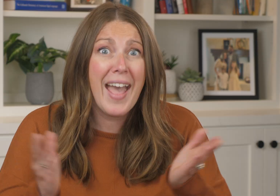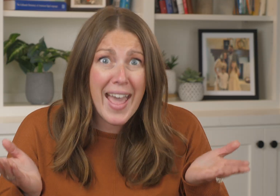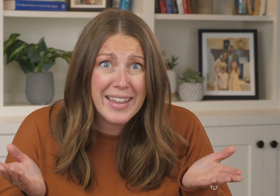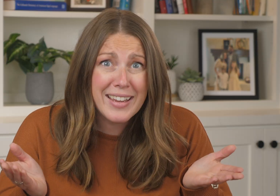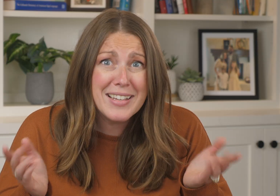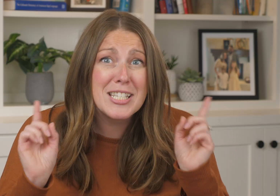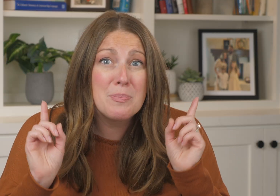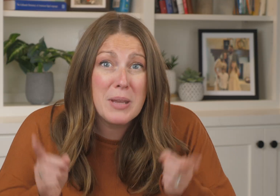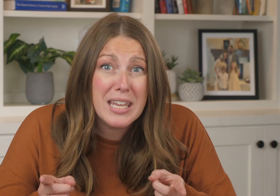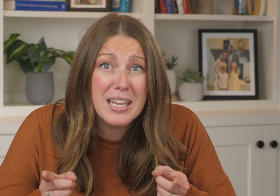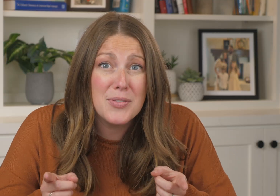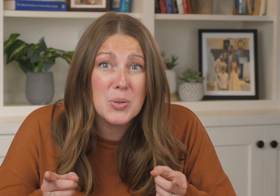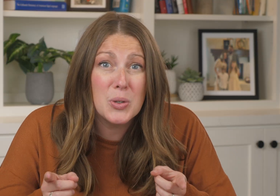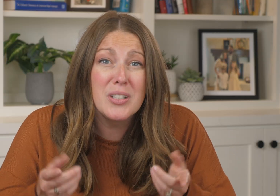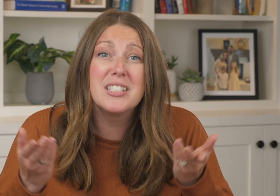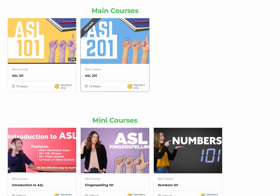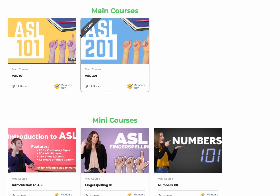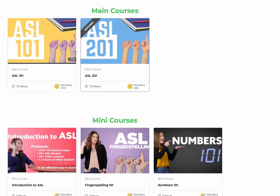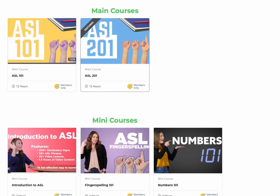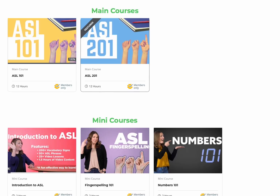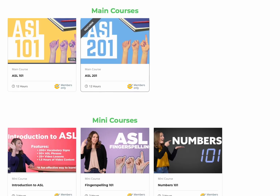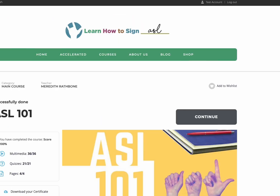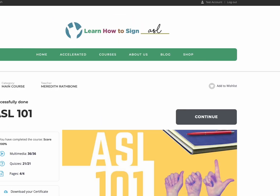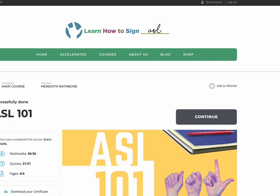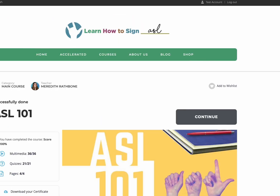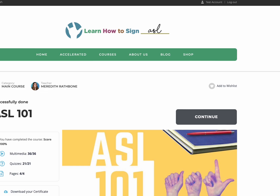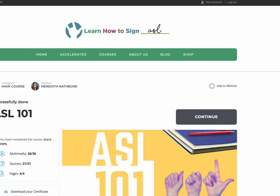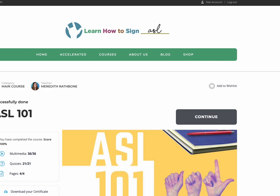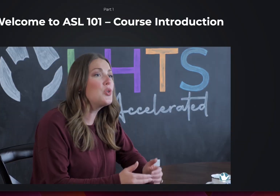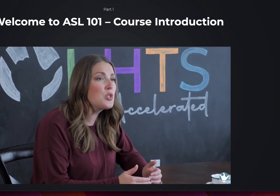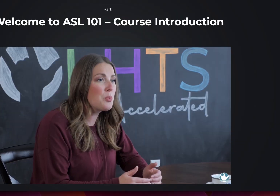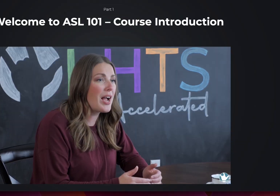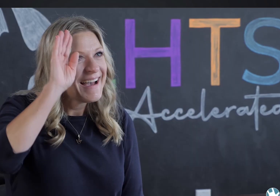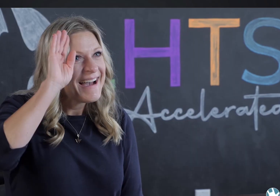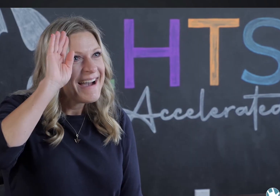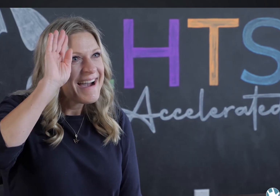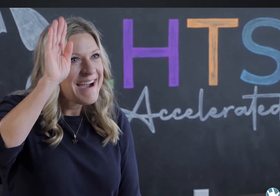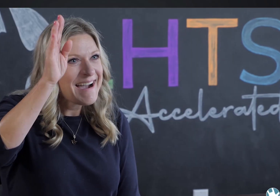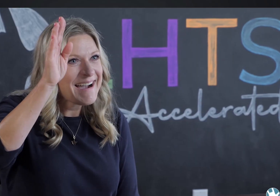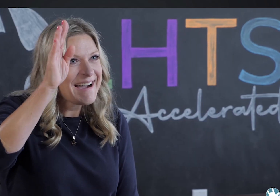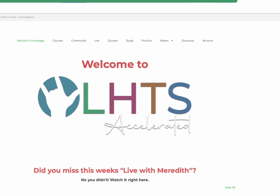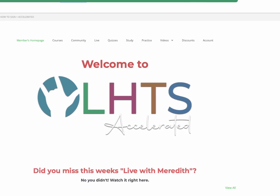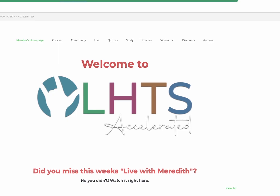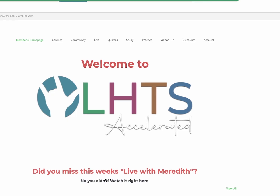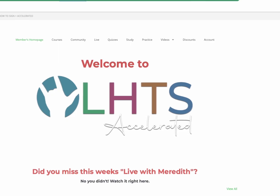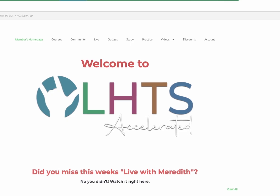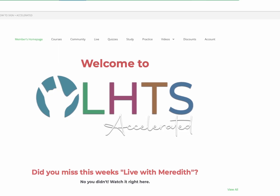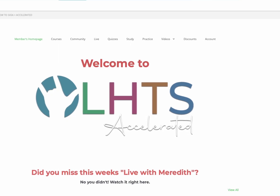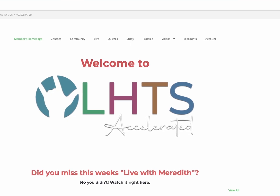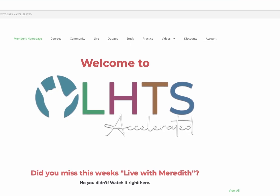Hey, speaking of school, did you know that we basically have our own school online? It's called accelerated.